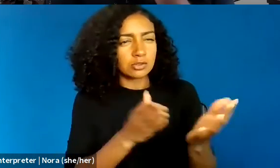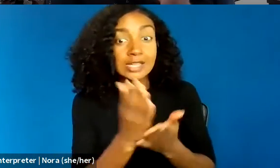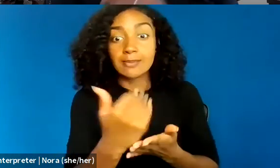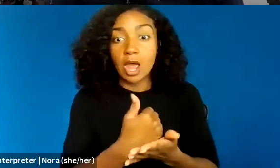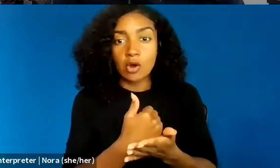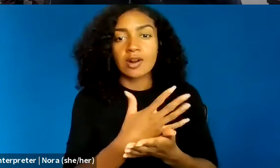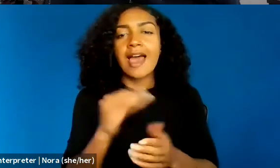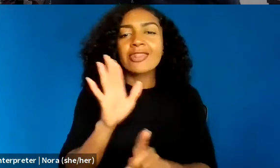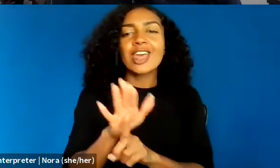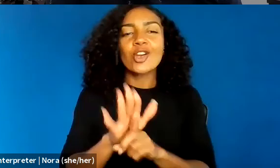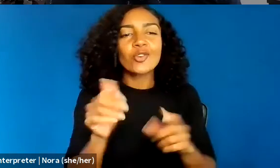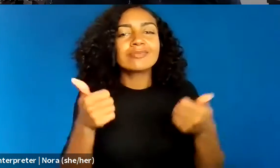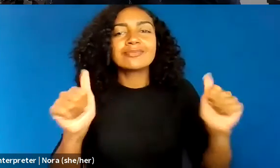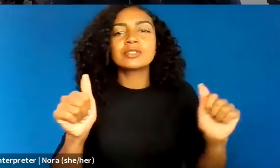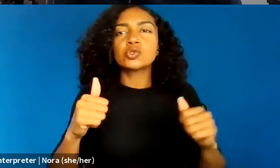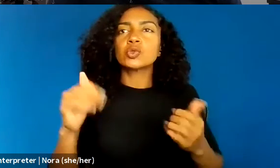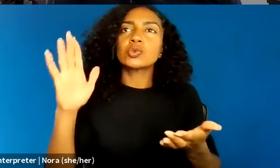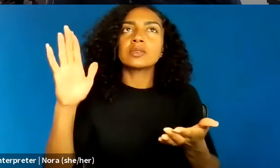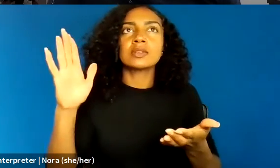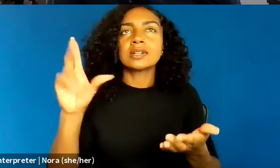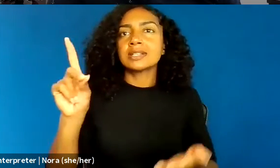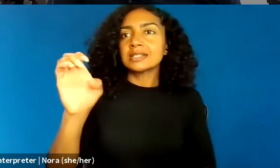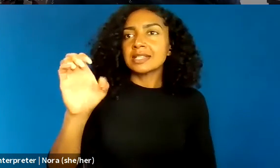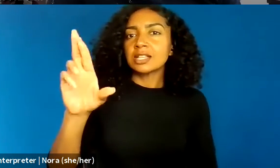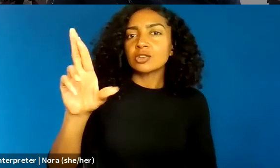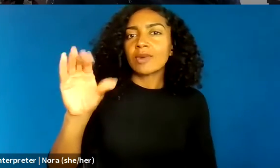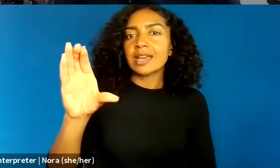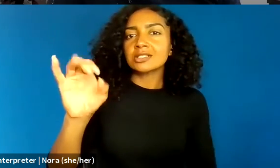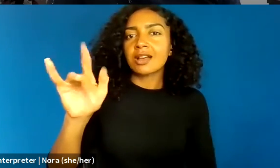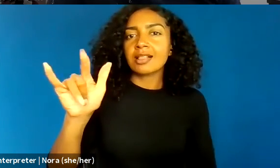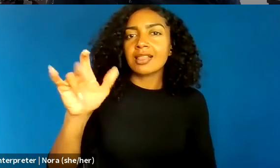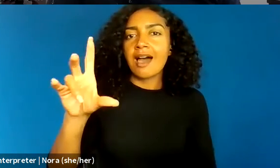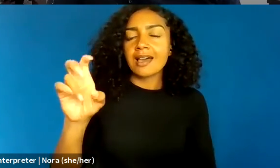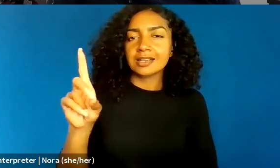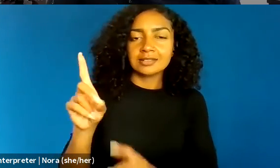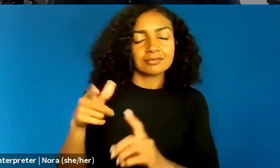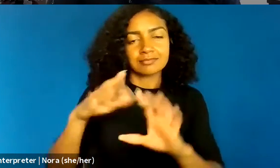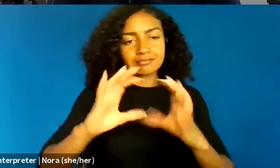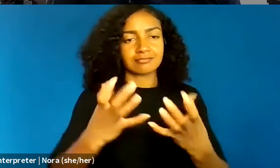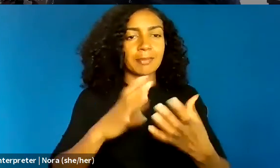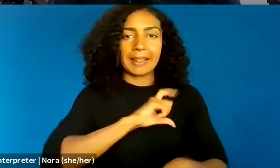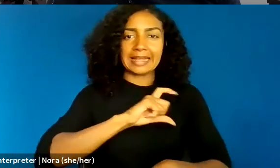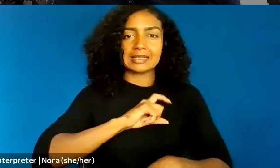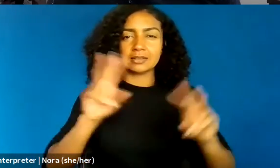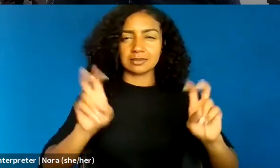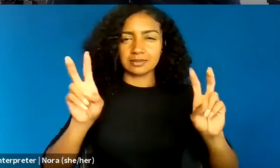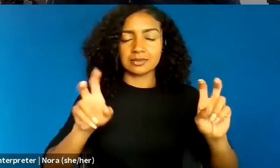and make it more egalitarian. So my plan today is to revisit some of my thinking, and build upon it.